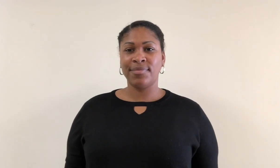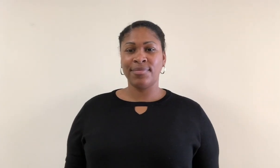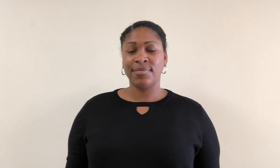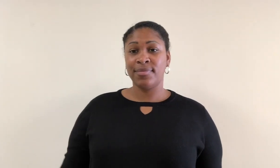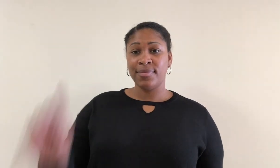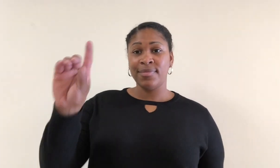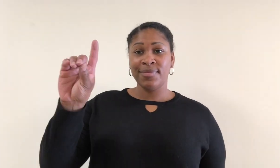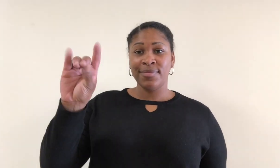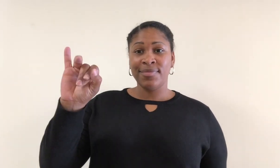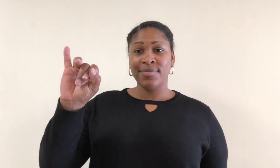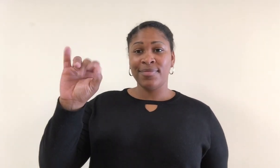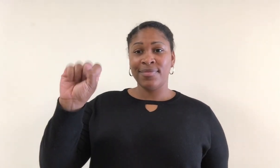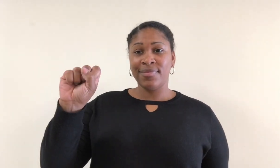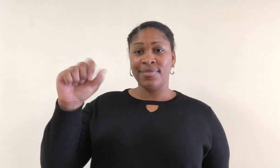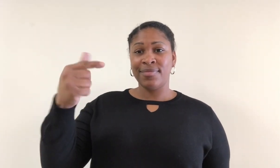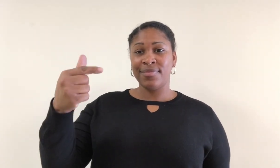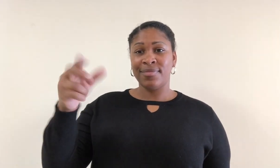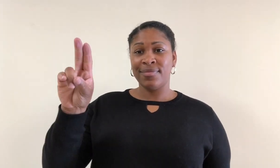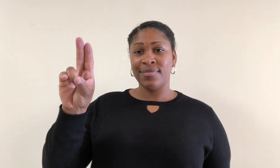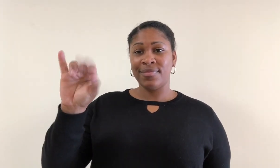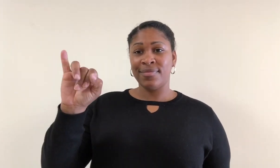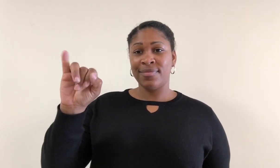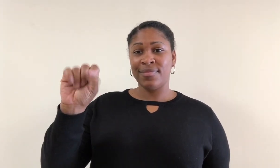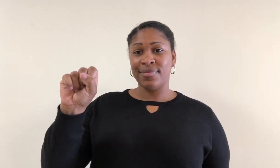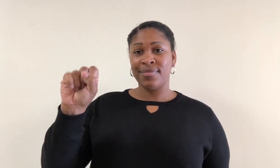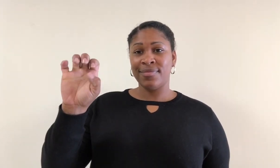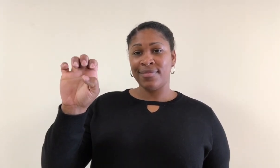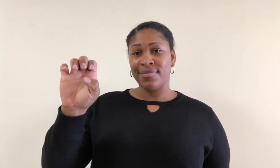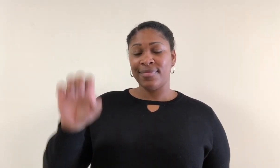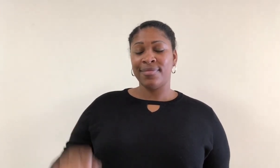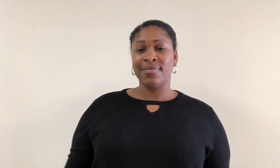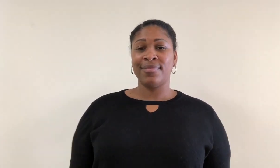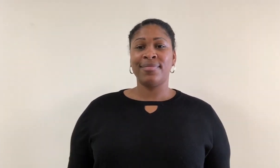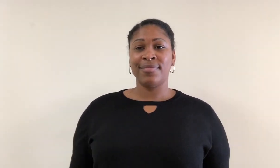Disguise